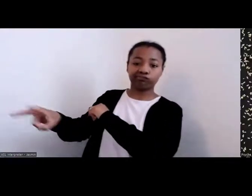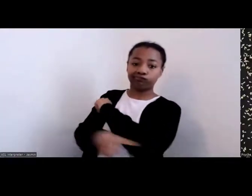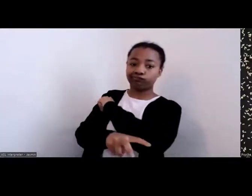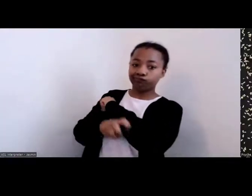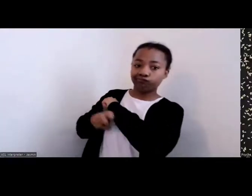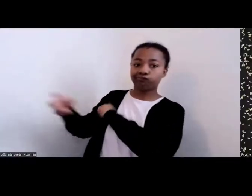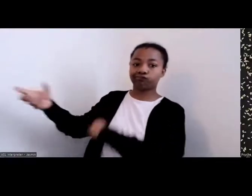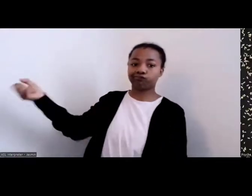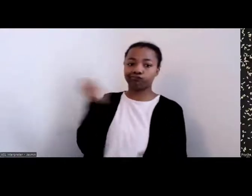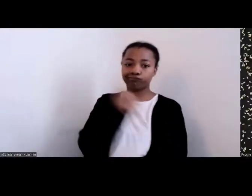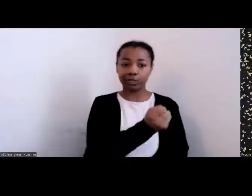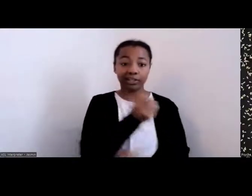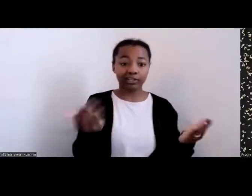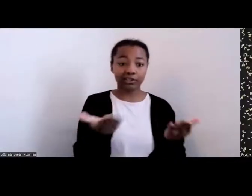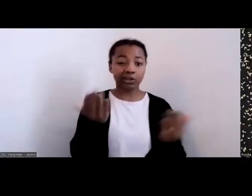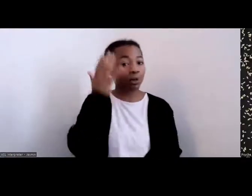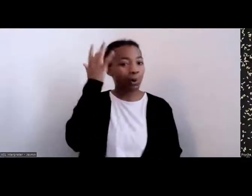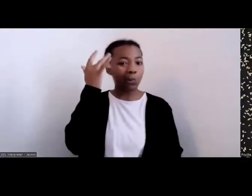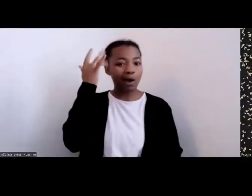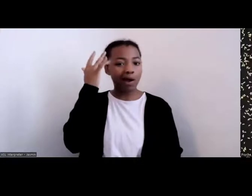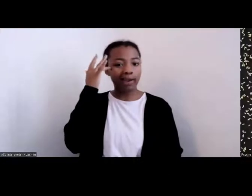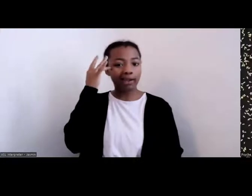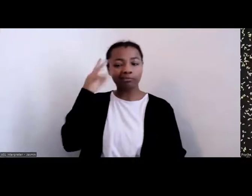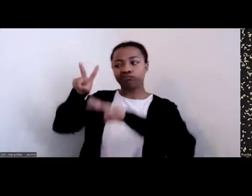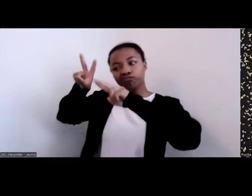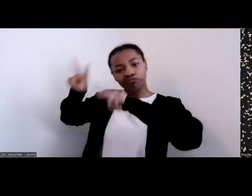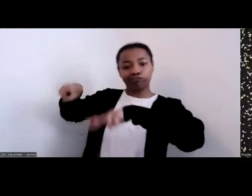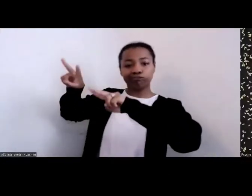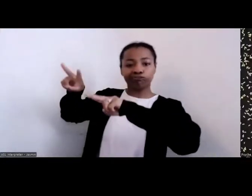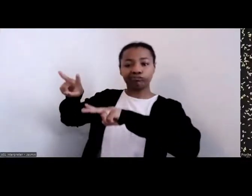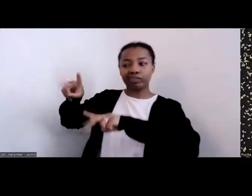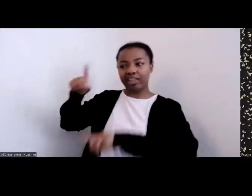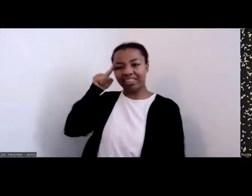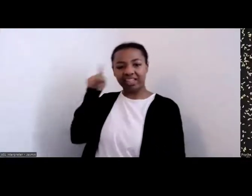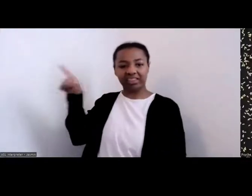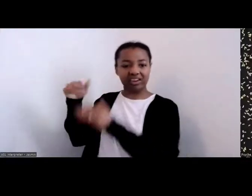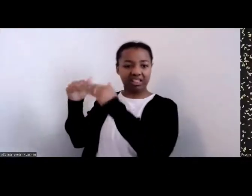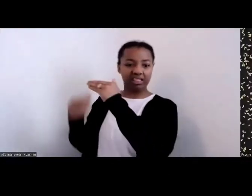less than human and because of the wealth of agricultural